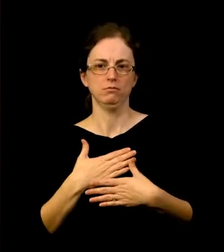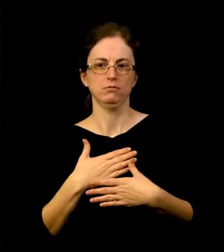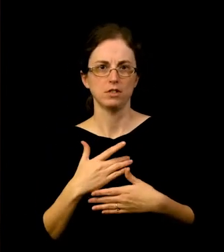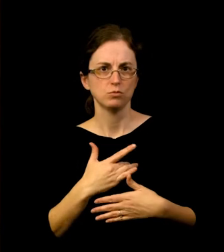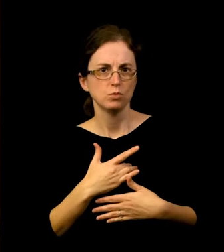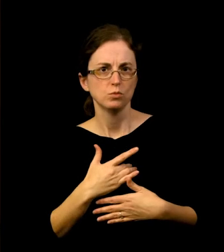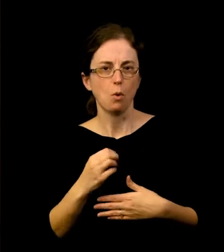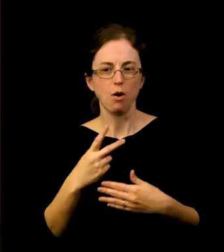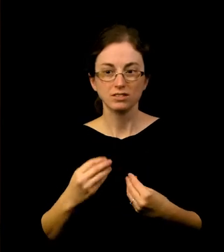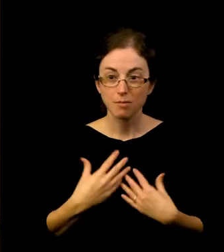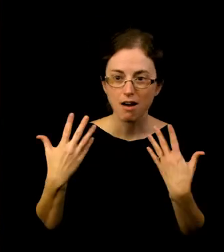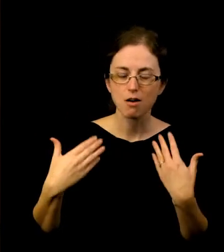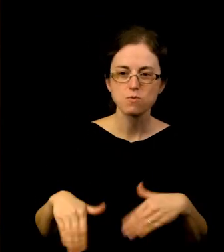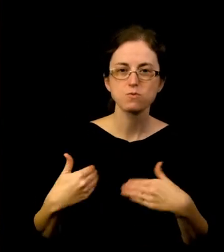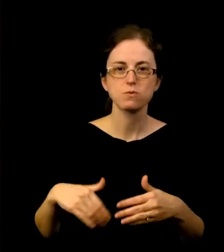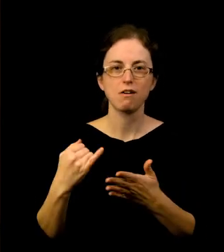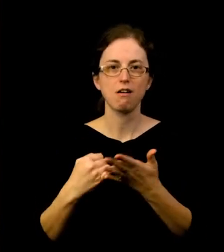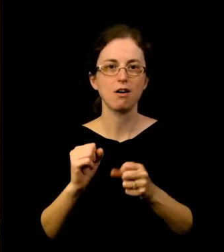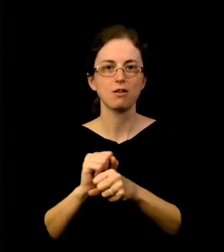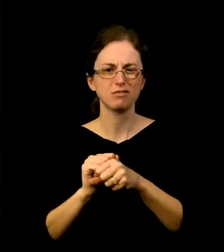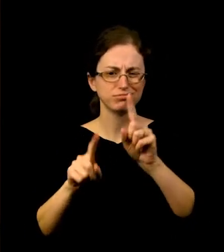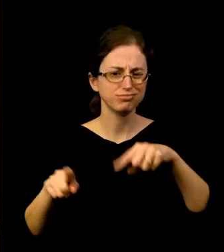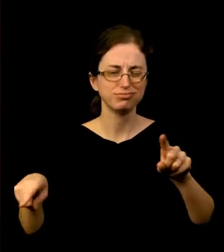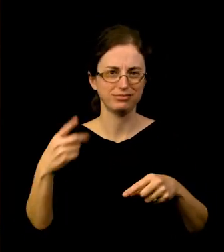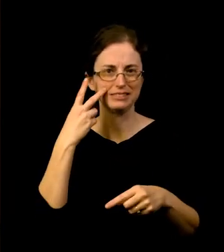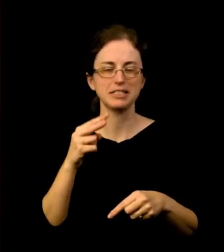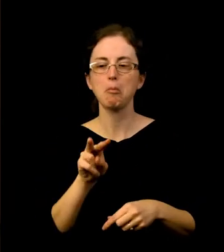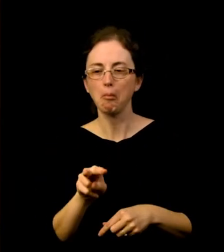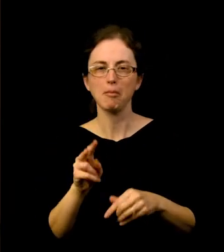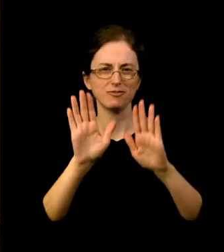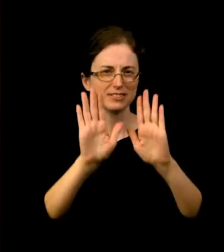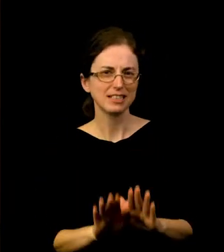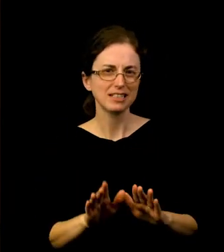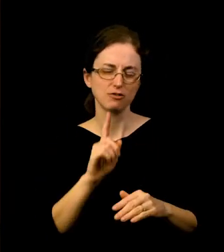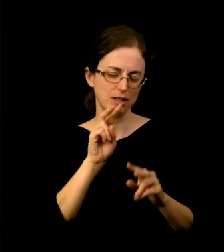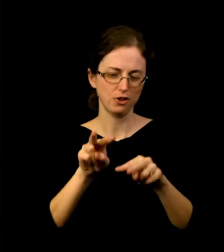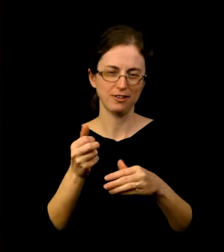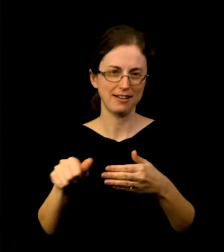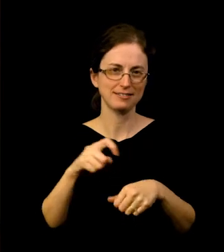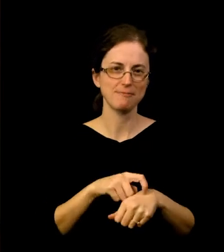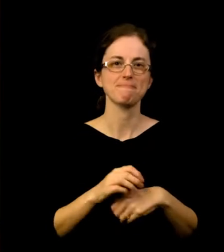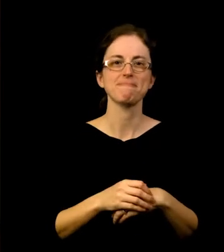or inspiring artwork, and you'll learn a little bit about the artwork and also get a couple writing prompts